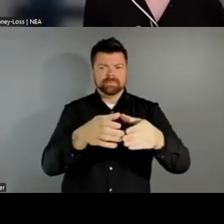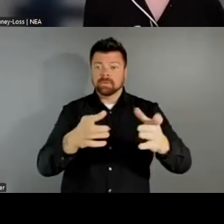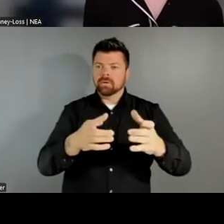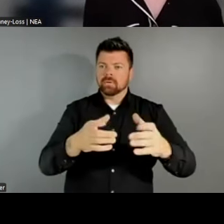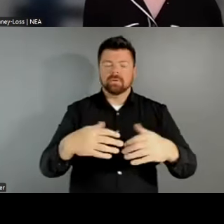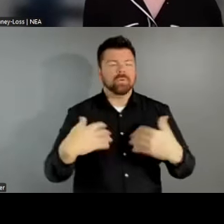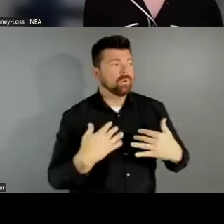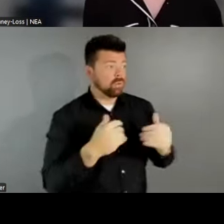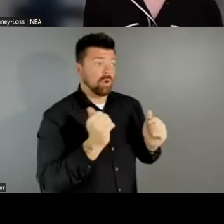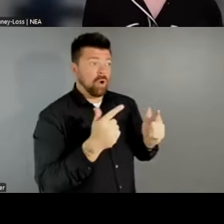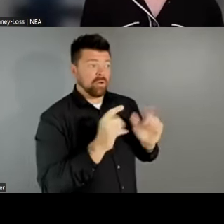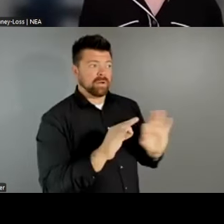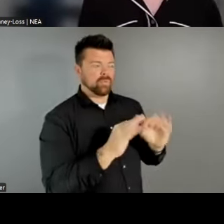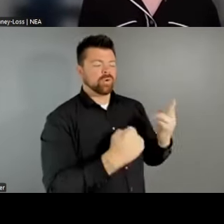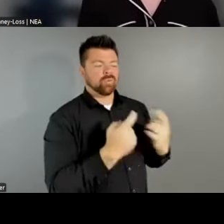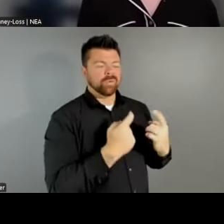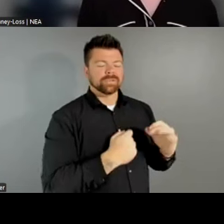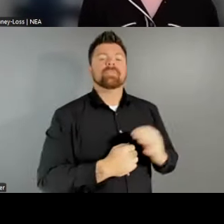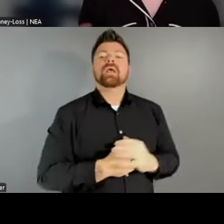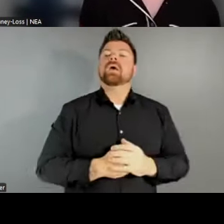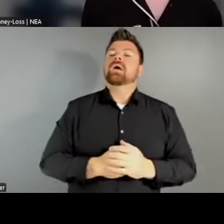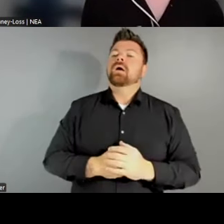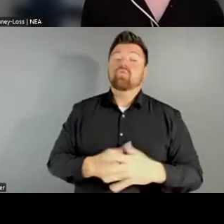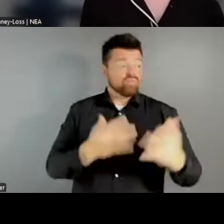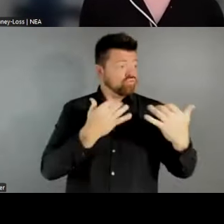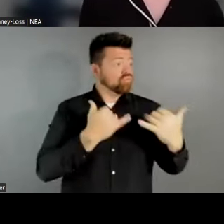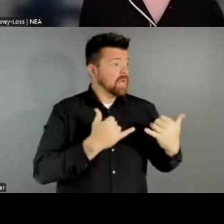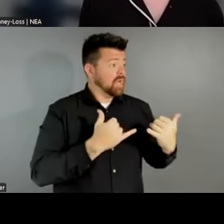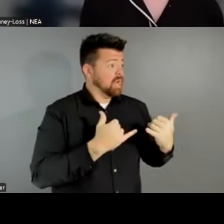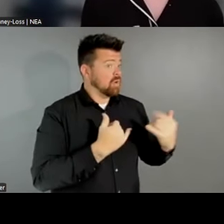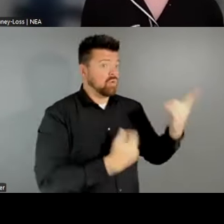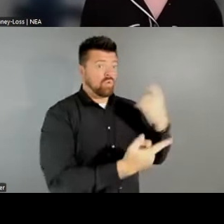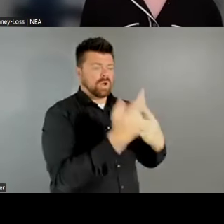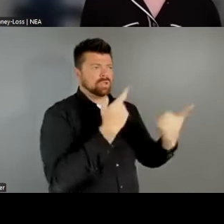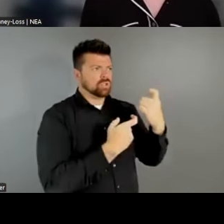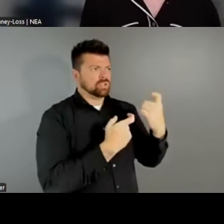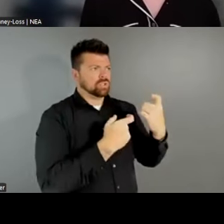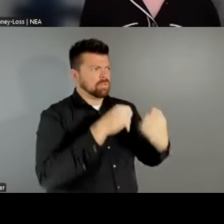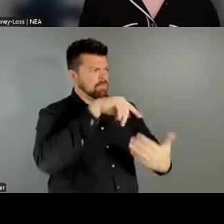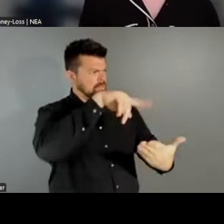And I will just say that we are currently working through a lot of them. We are in the process now